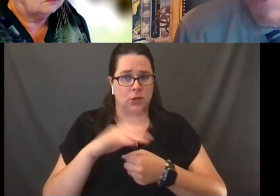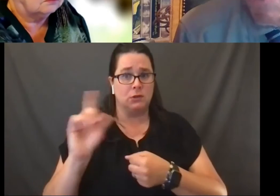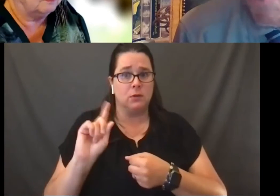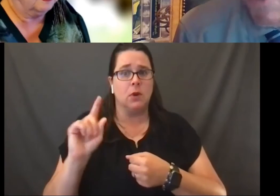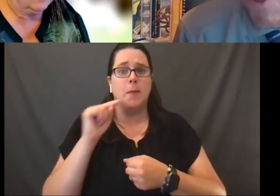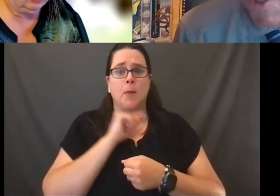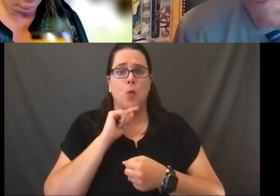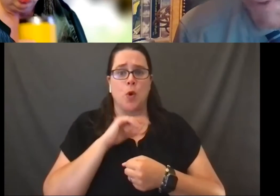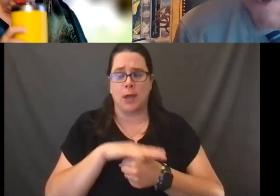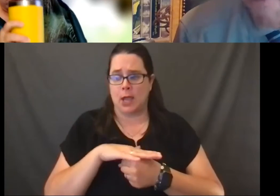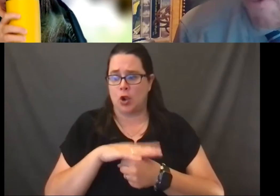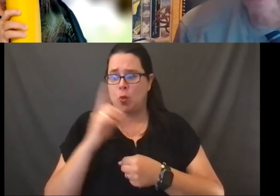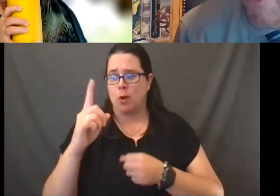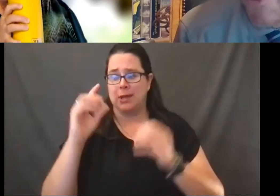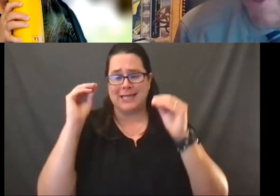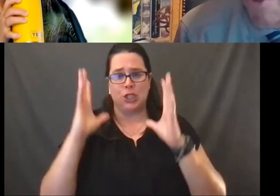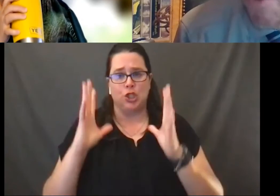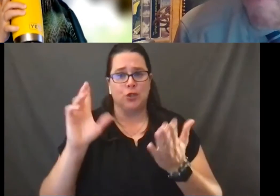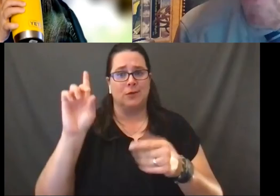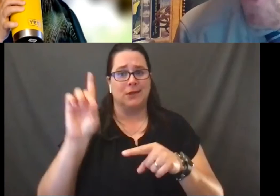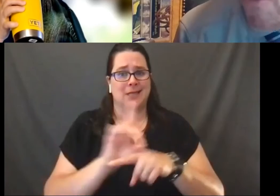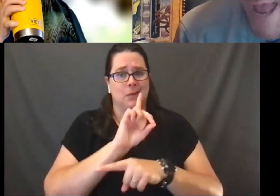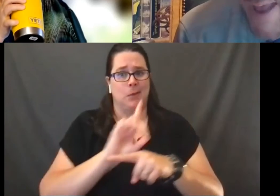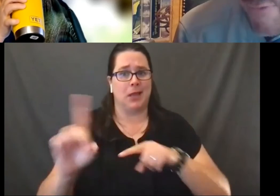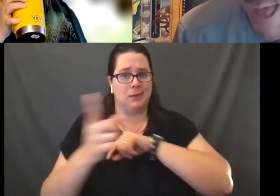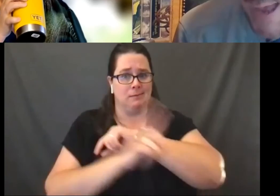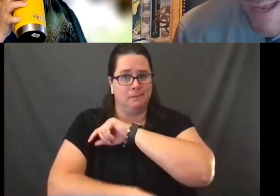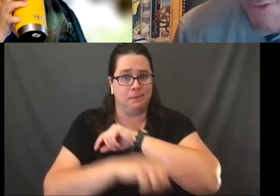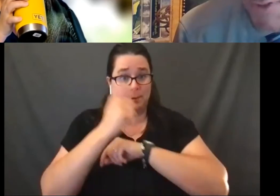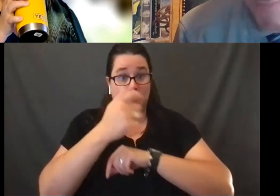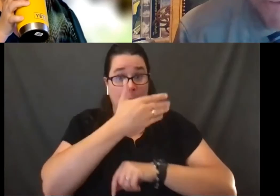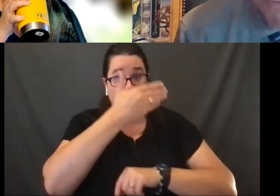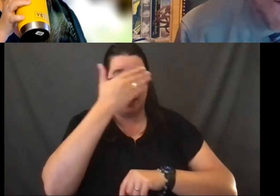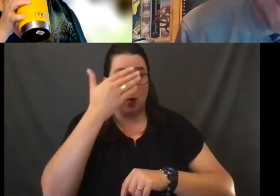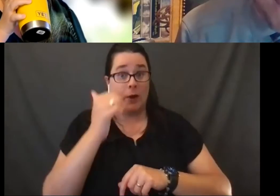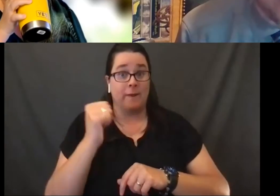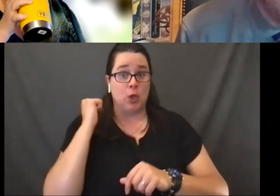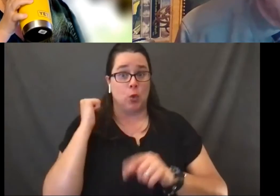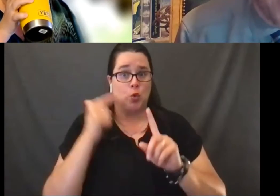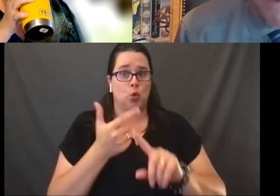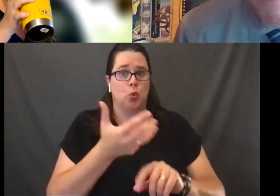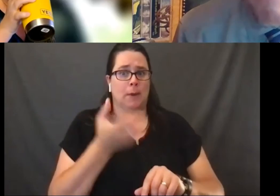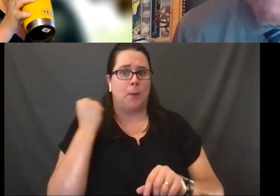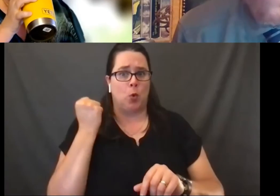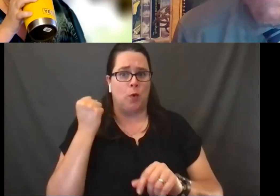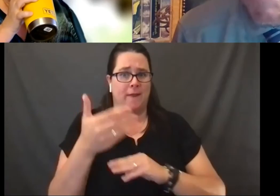A teacher who is disciplined for refusing to remove a flag, I suspect you know well about this,